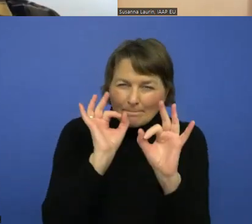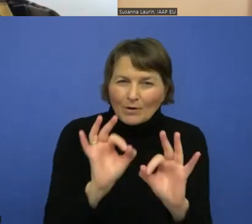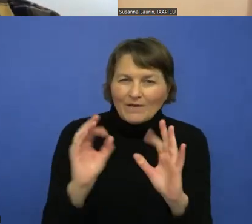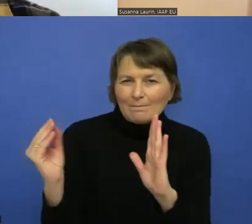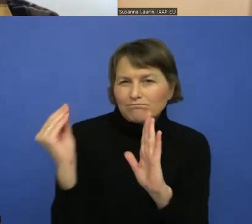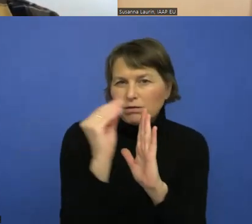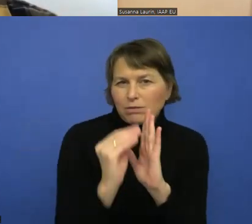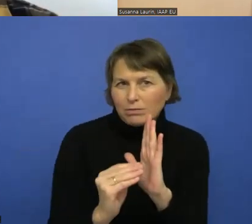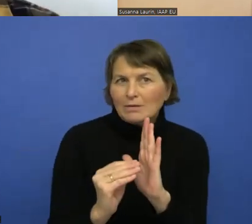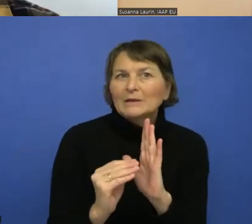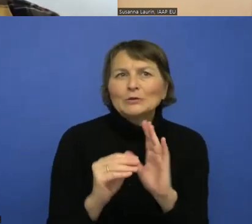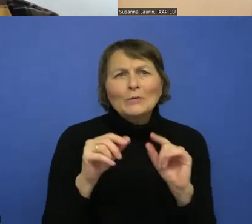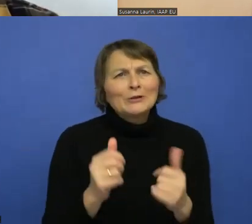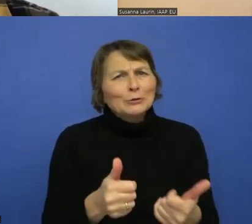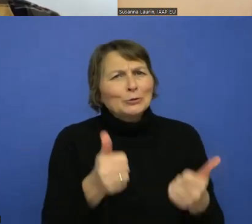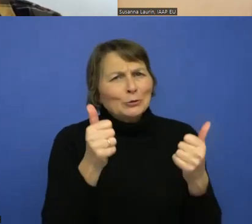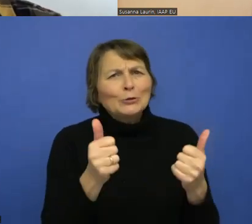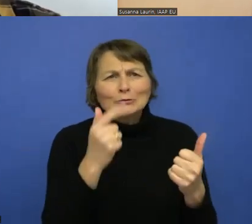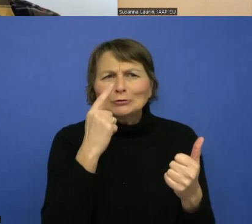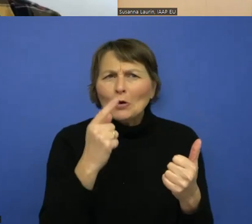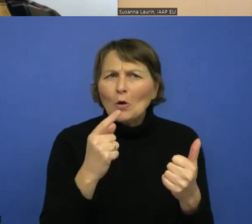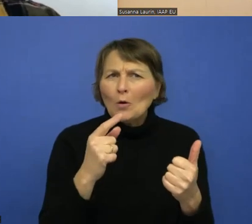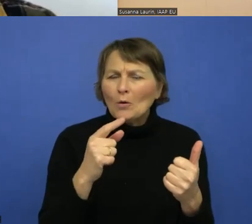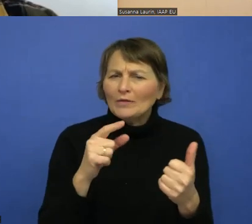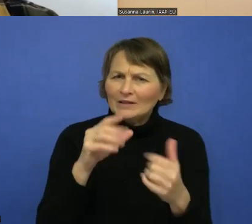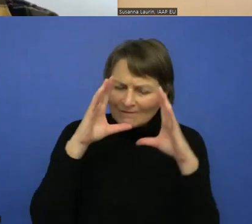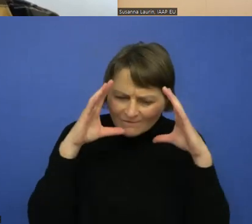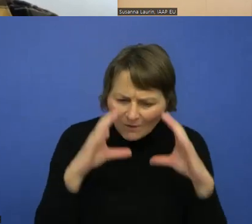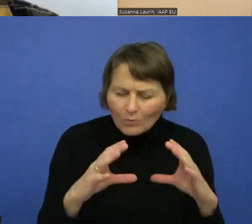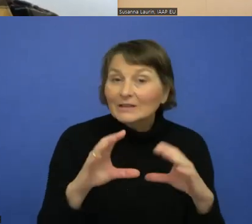And that will be published December or January.